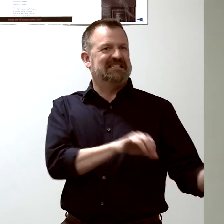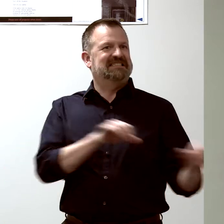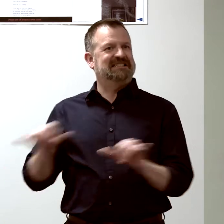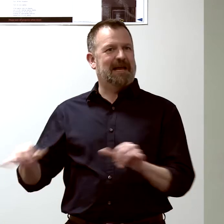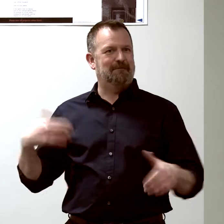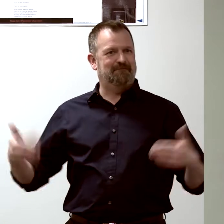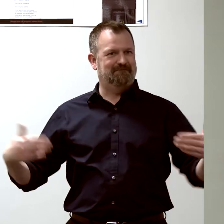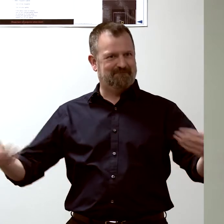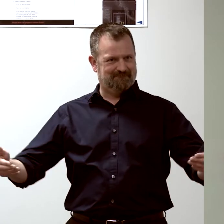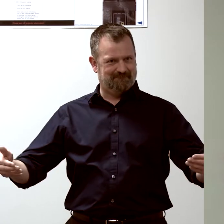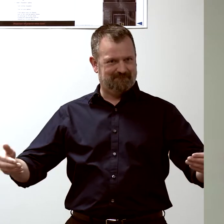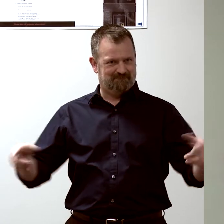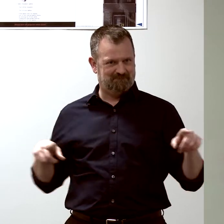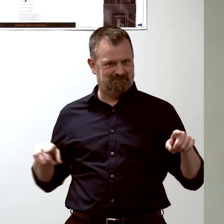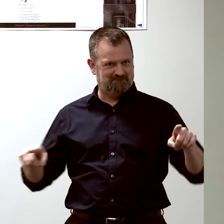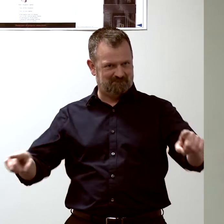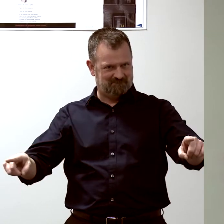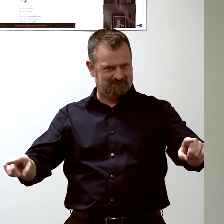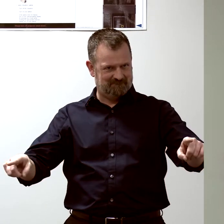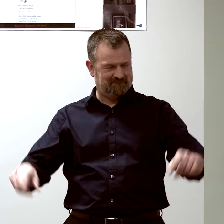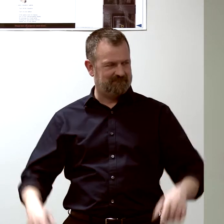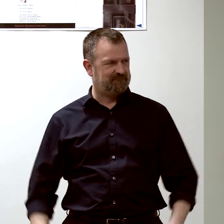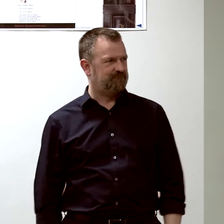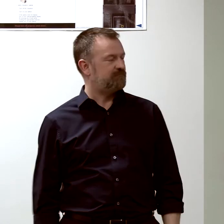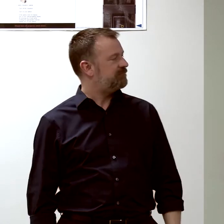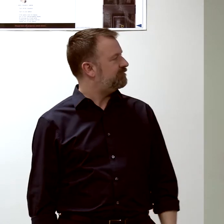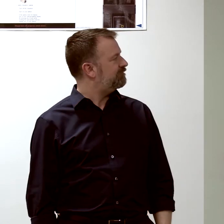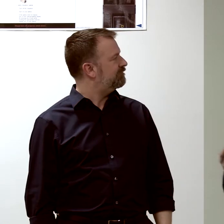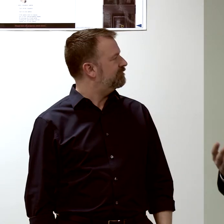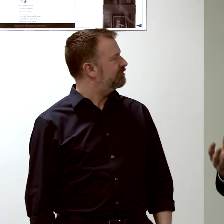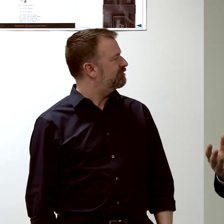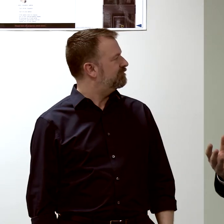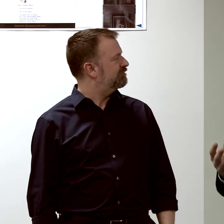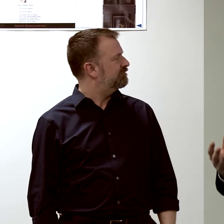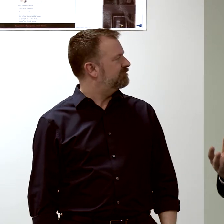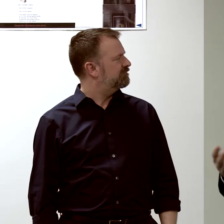So I'll show you a couple of the types of experiments